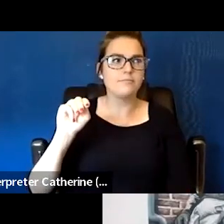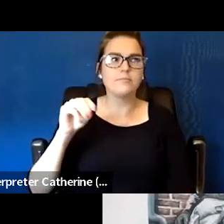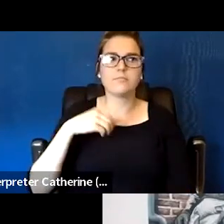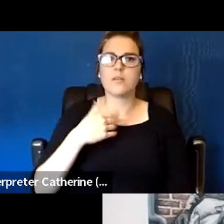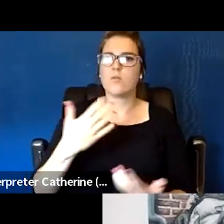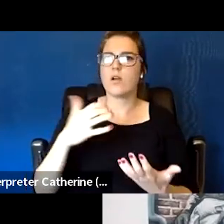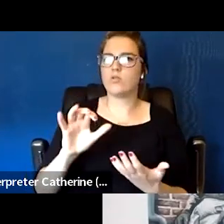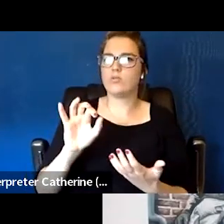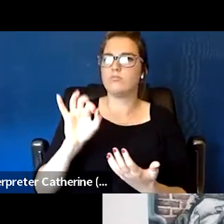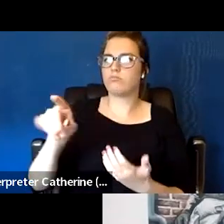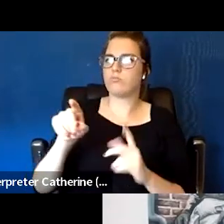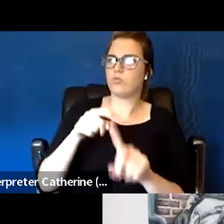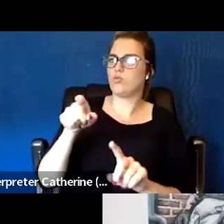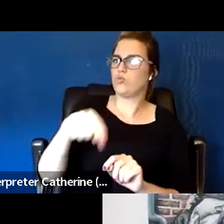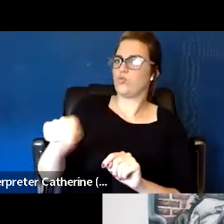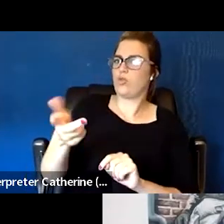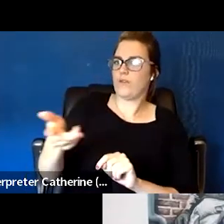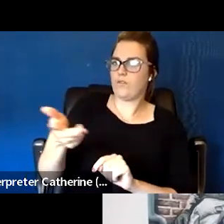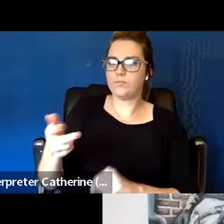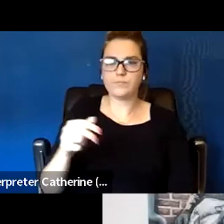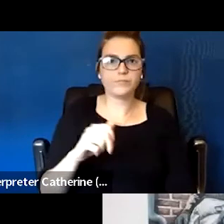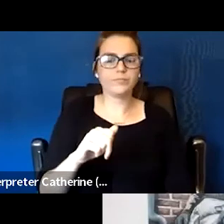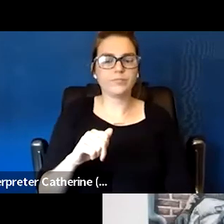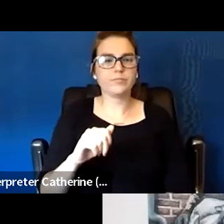just like let's scale it back, what are some of the 101s